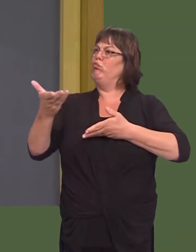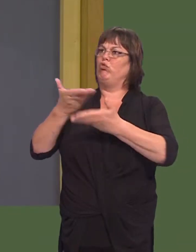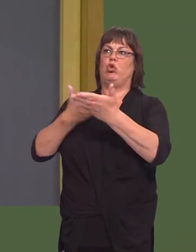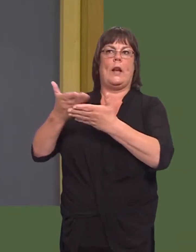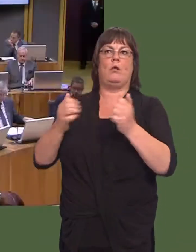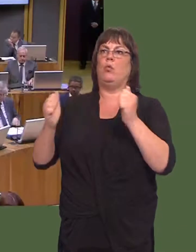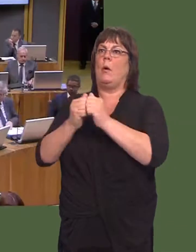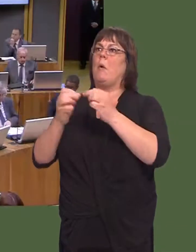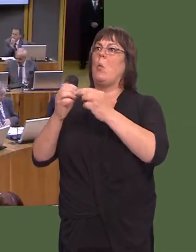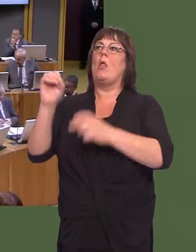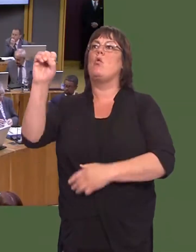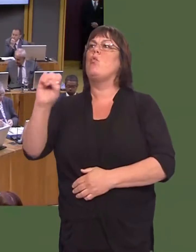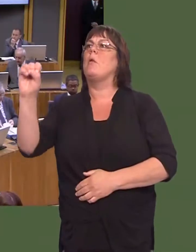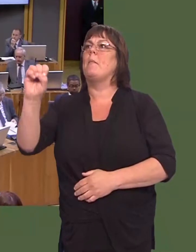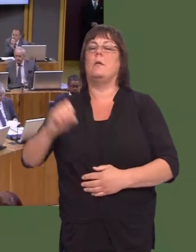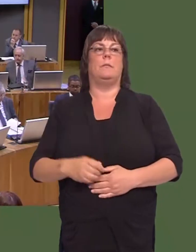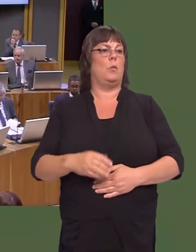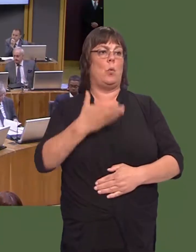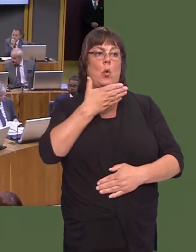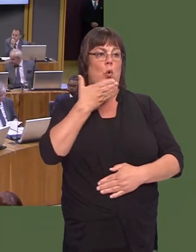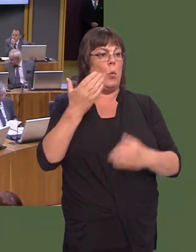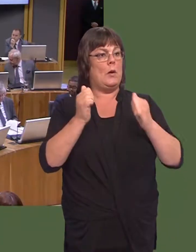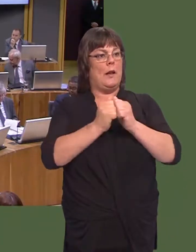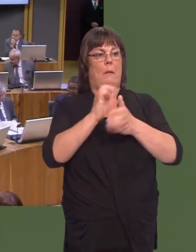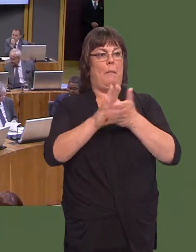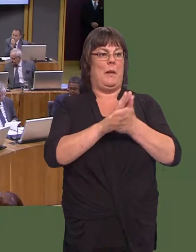OAQ(5)0635(FM) Carwyn Jones: No deal is the worst deal.